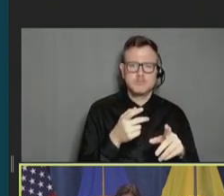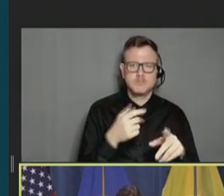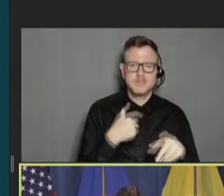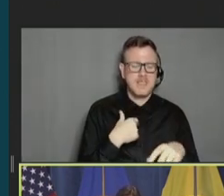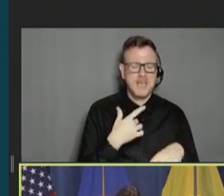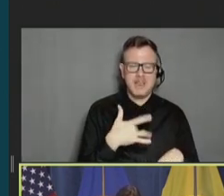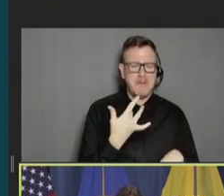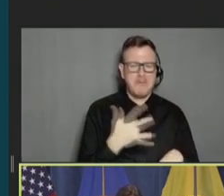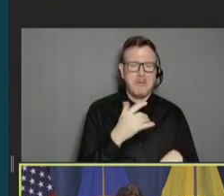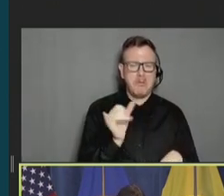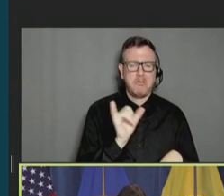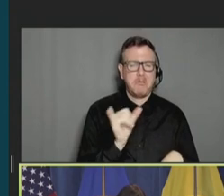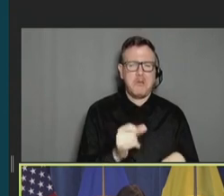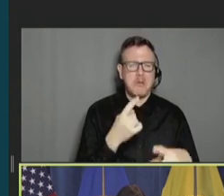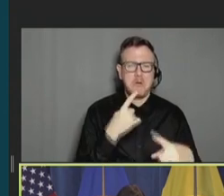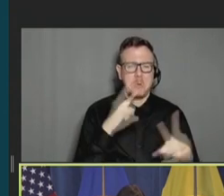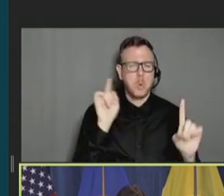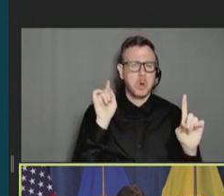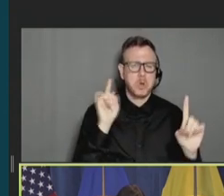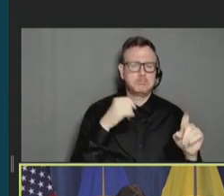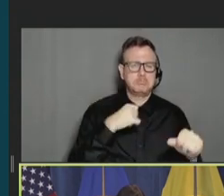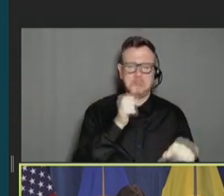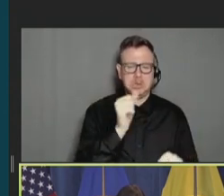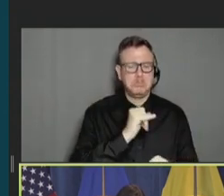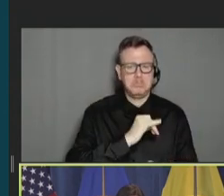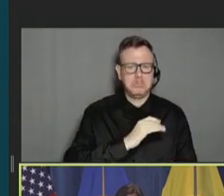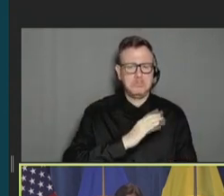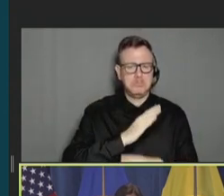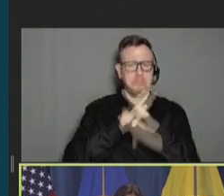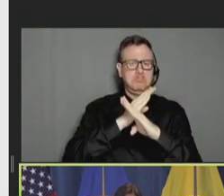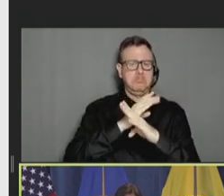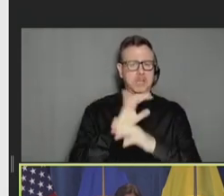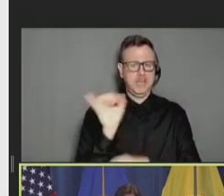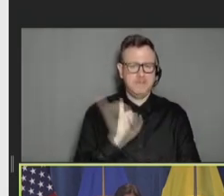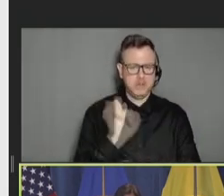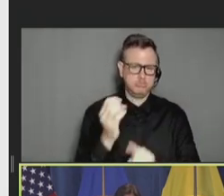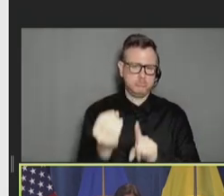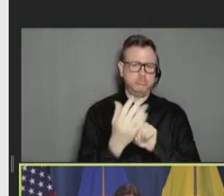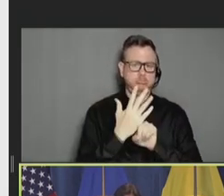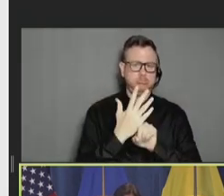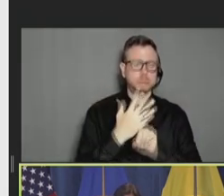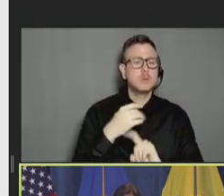very well, didn't prevent infection. I'm going to end by just spending a couple